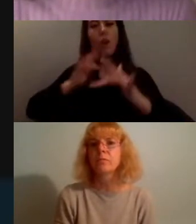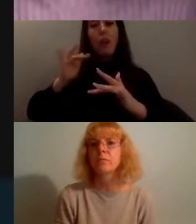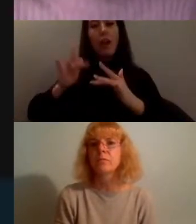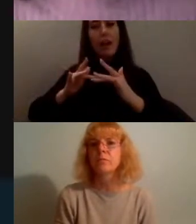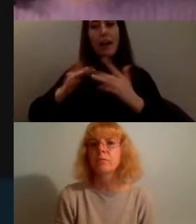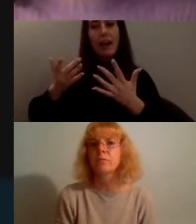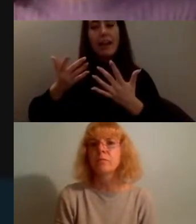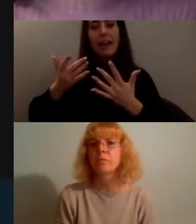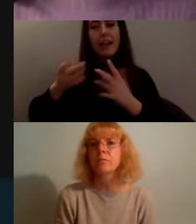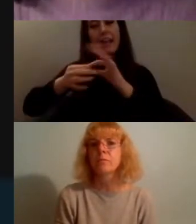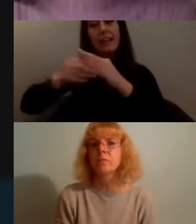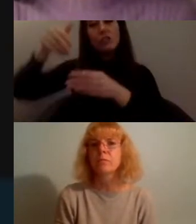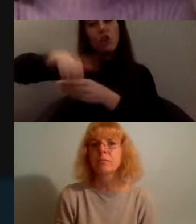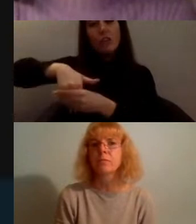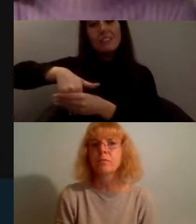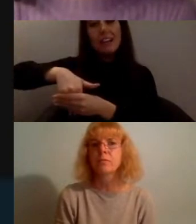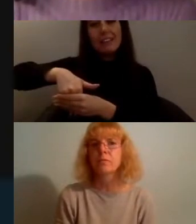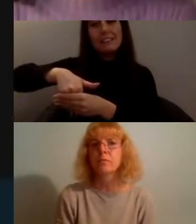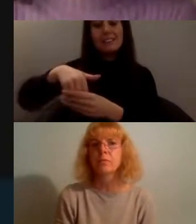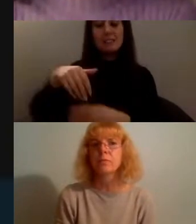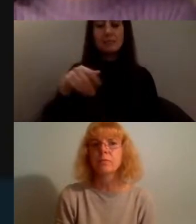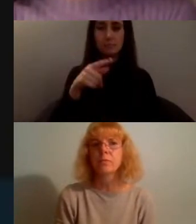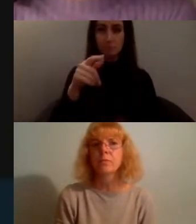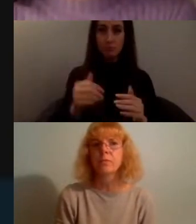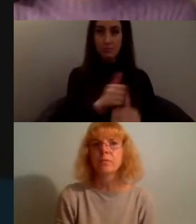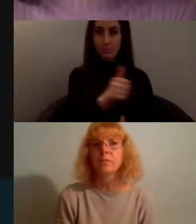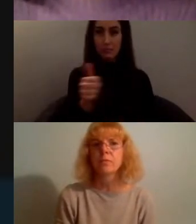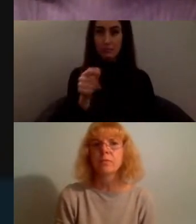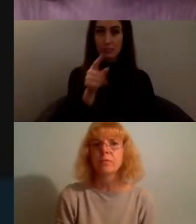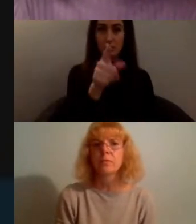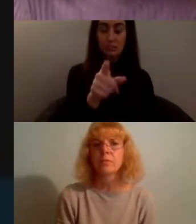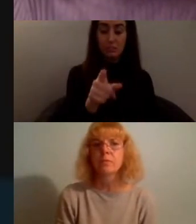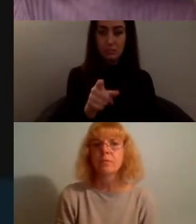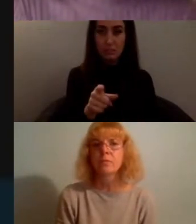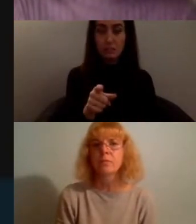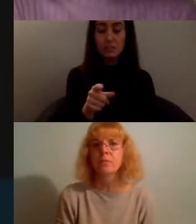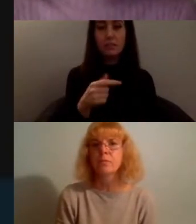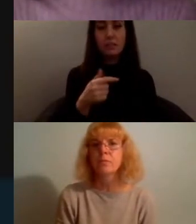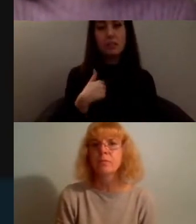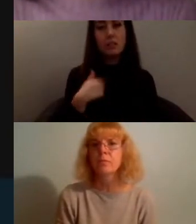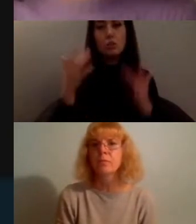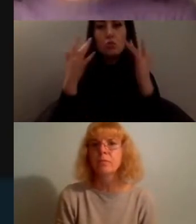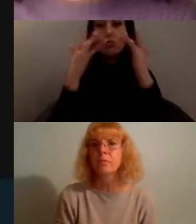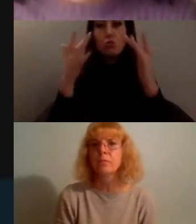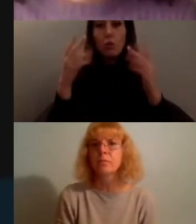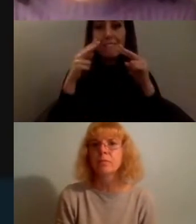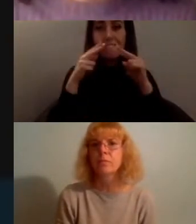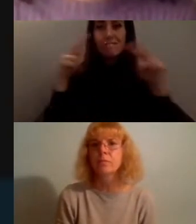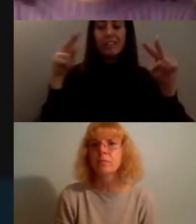next slide please so i'm going to show you the short film for those of you who haven't seen it